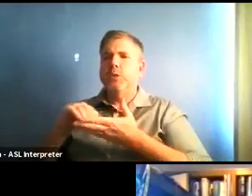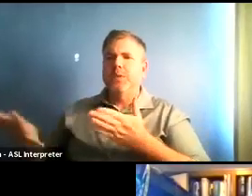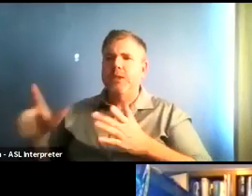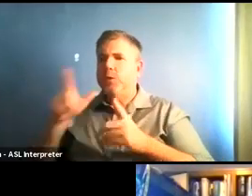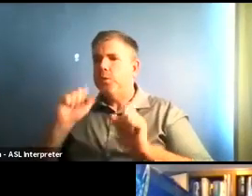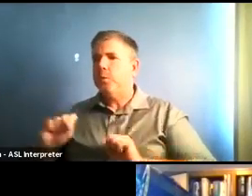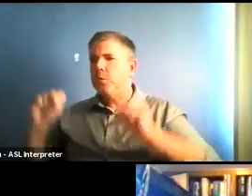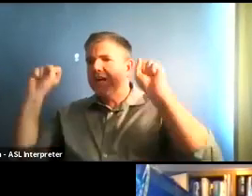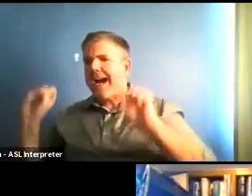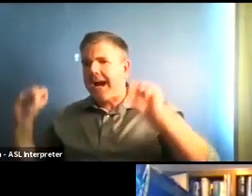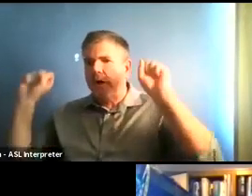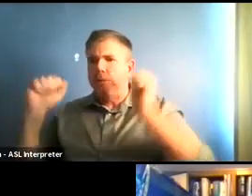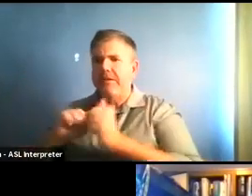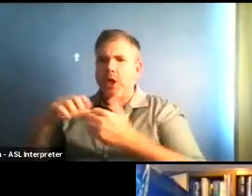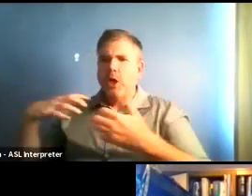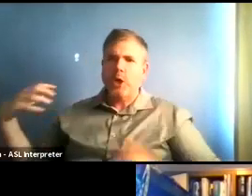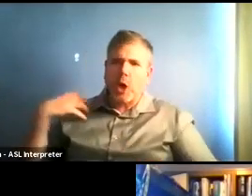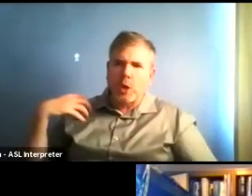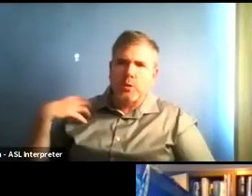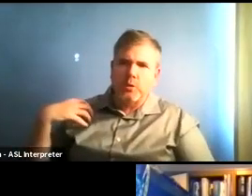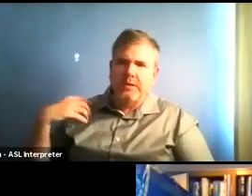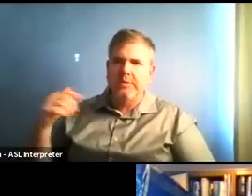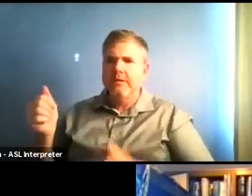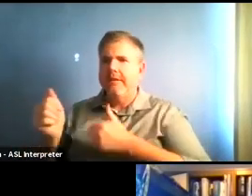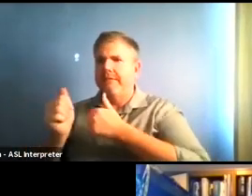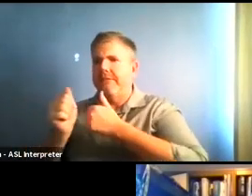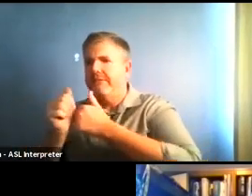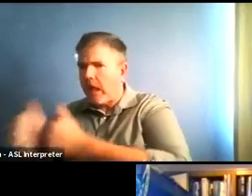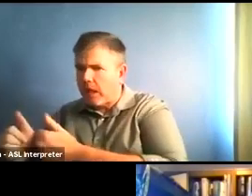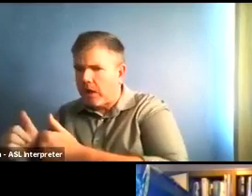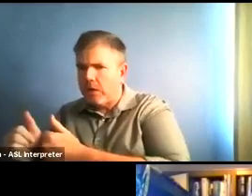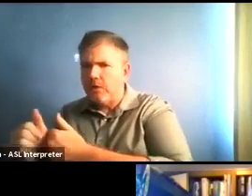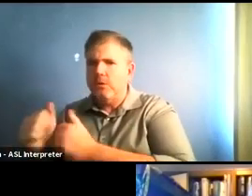know, following guidance, what exactly is allowed